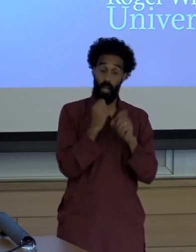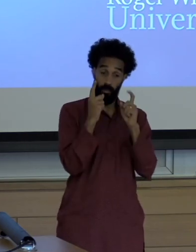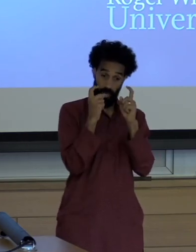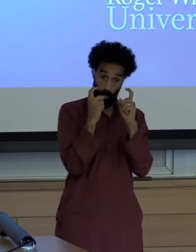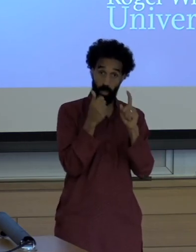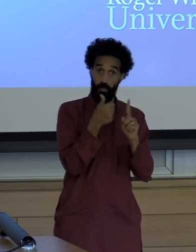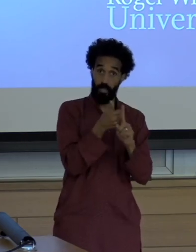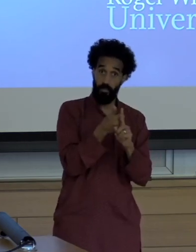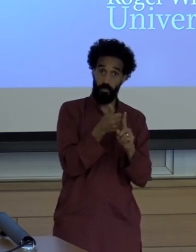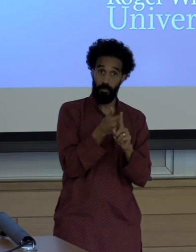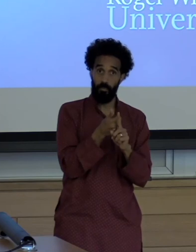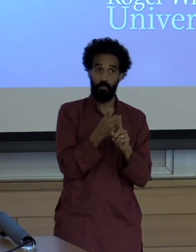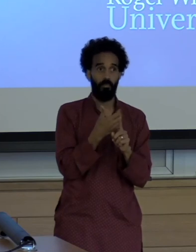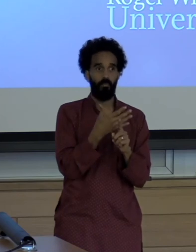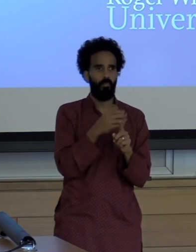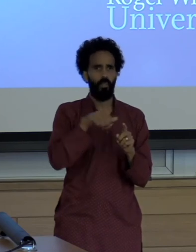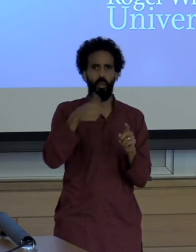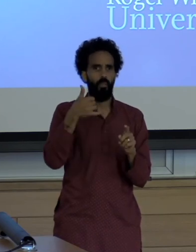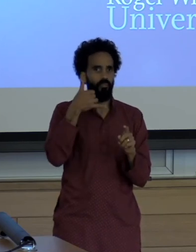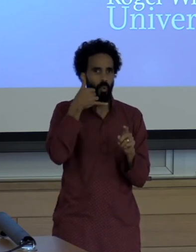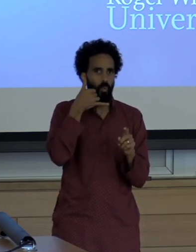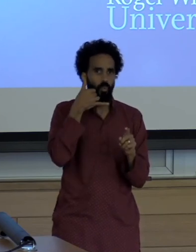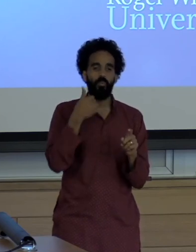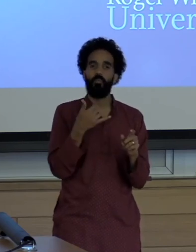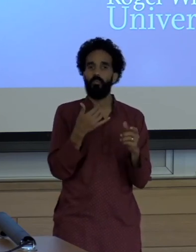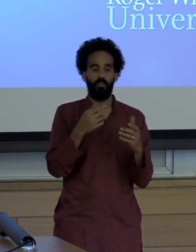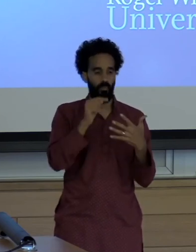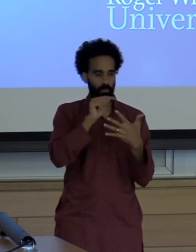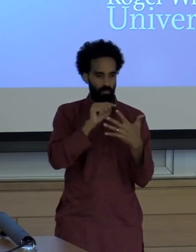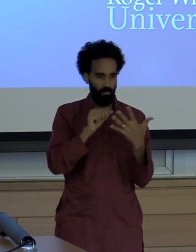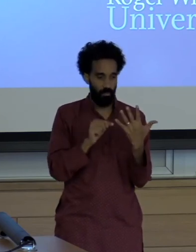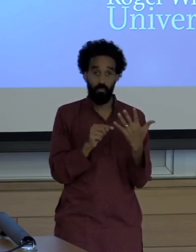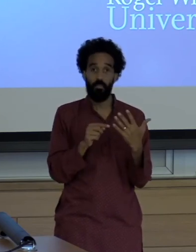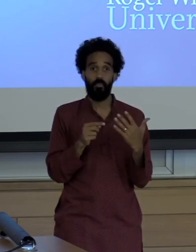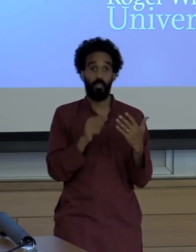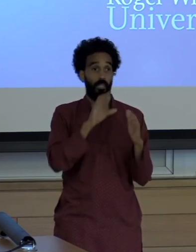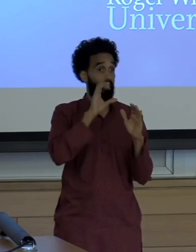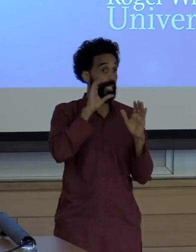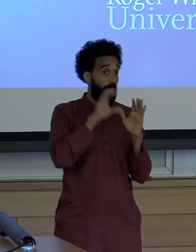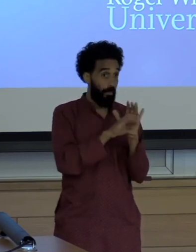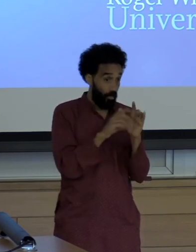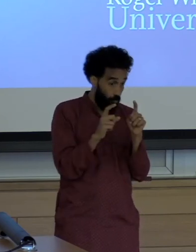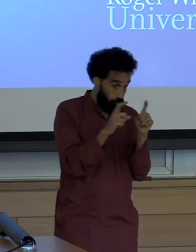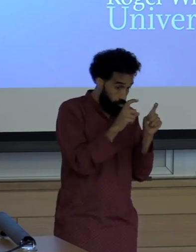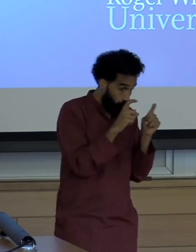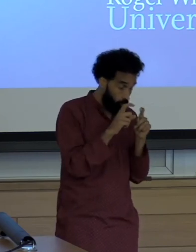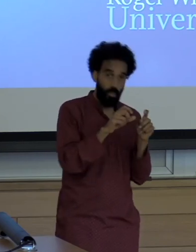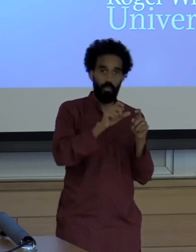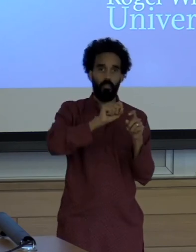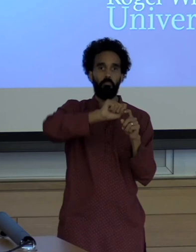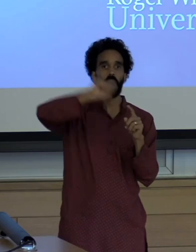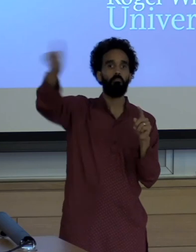satellite phones and I don't know what else so that they could get out the images whenever there is a group of